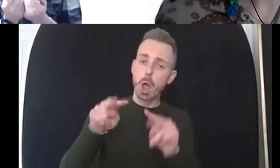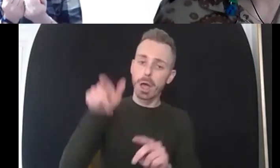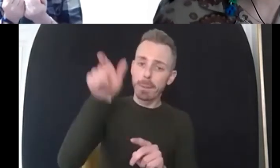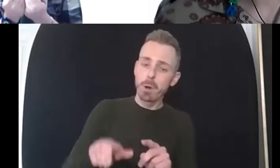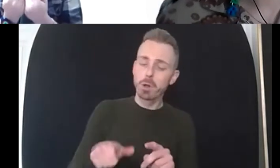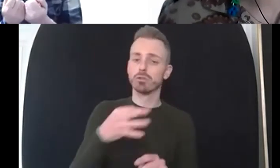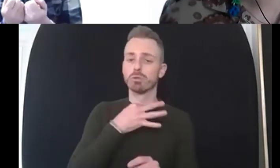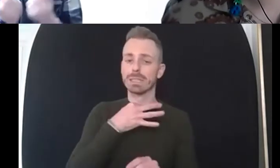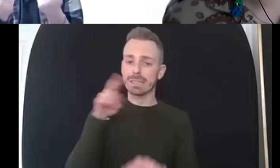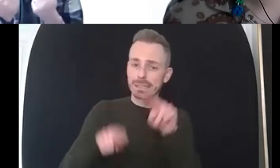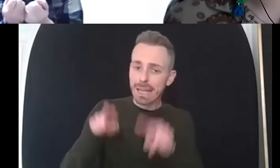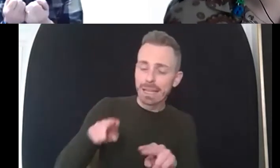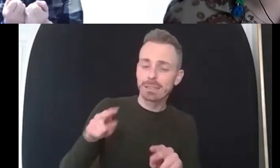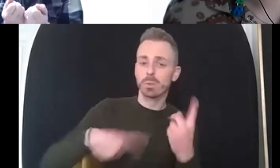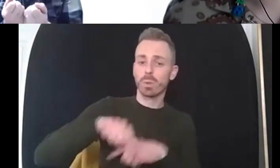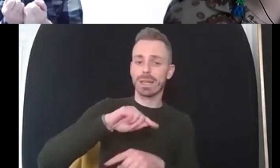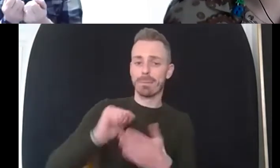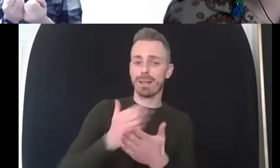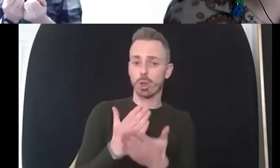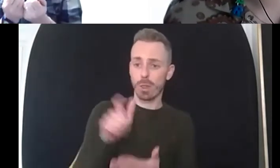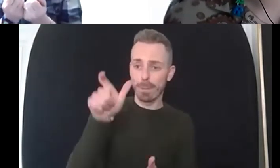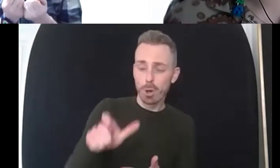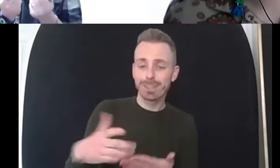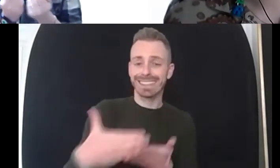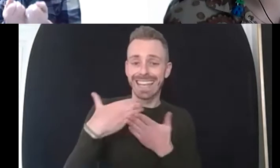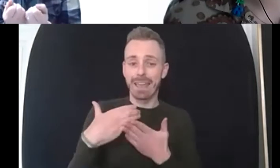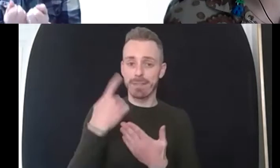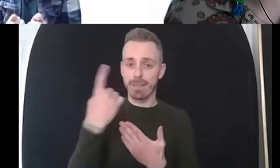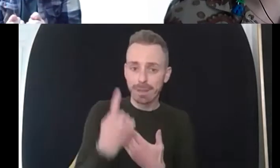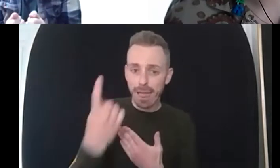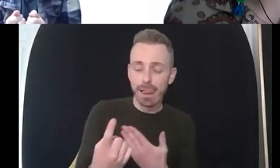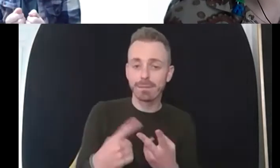is safe safe to themselves uh in terms of their own personal vulnerability